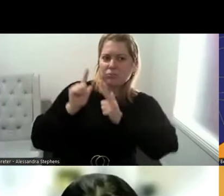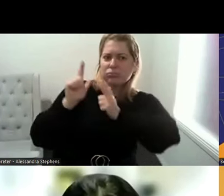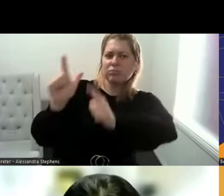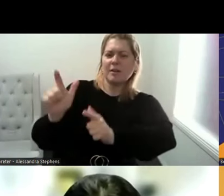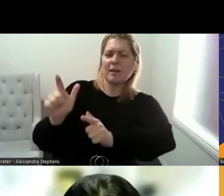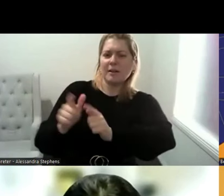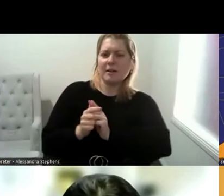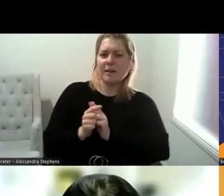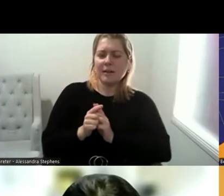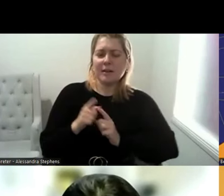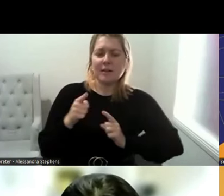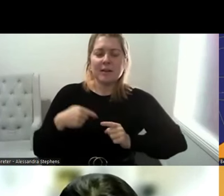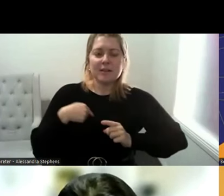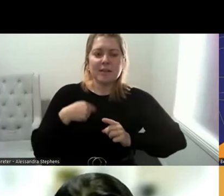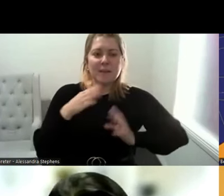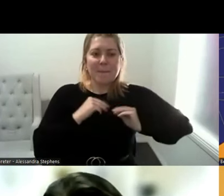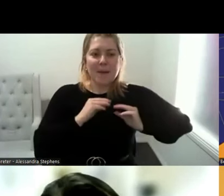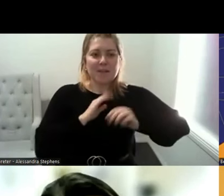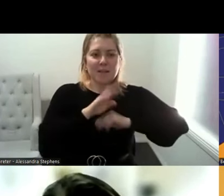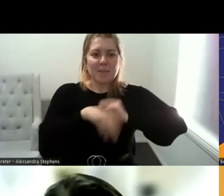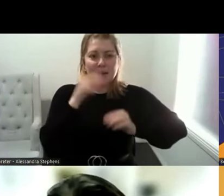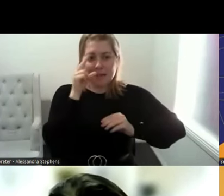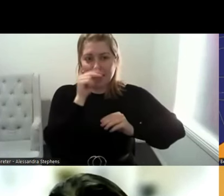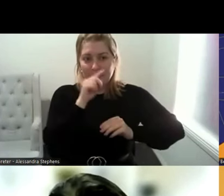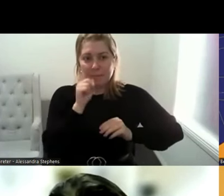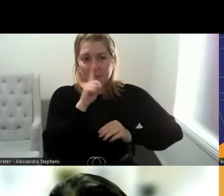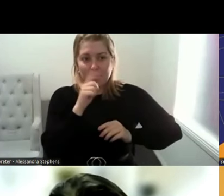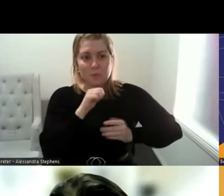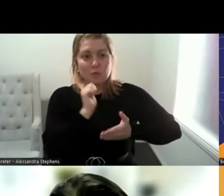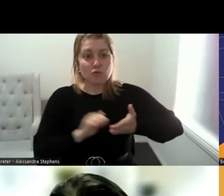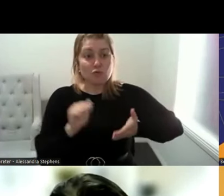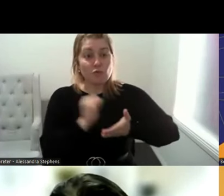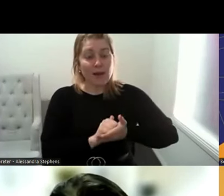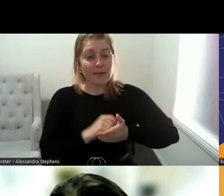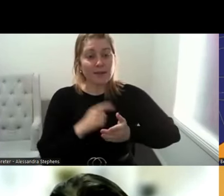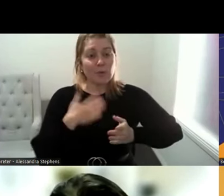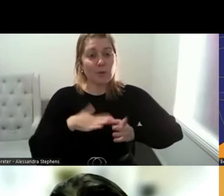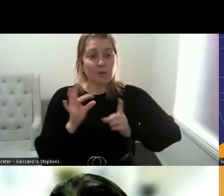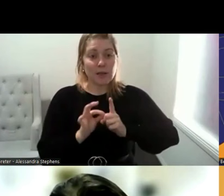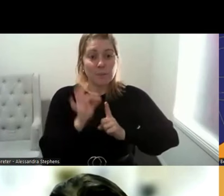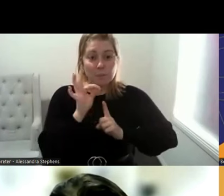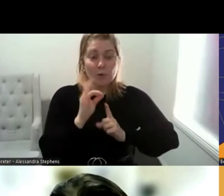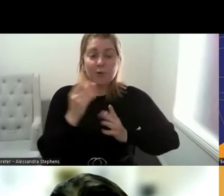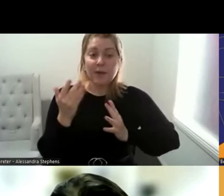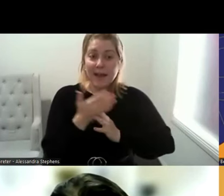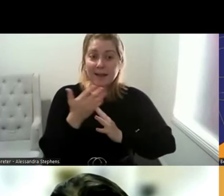rights and improving access to crucial services and opportunities. Sexual reproductive health